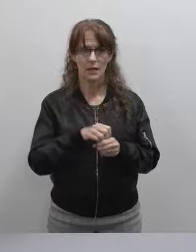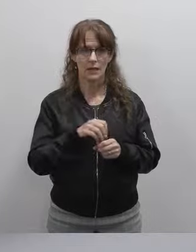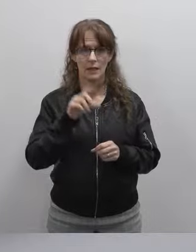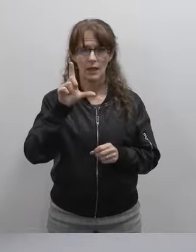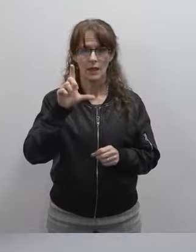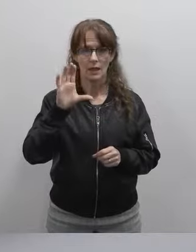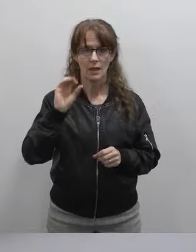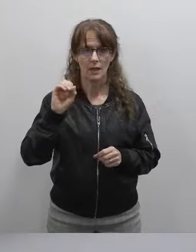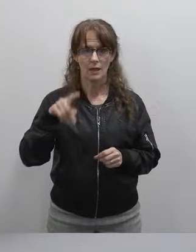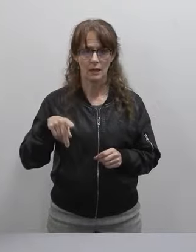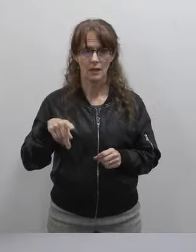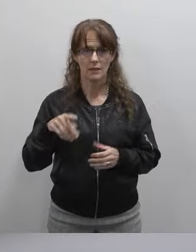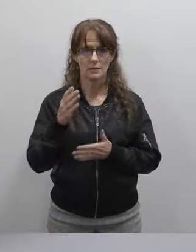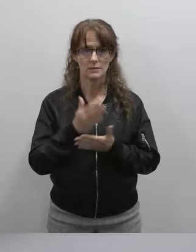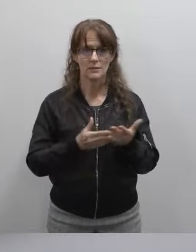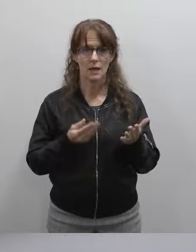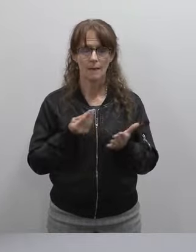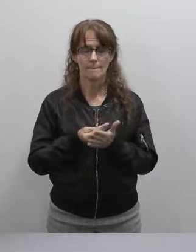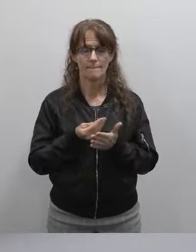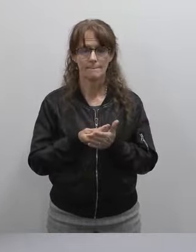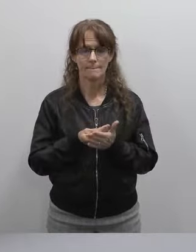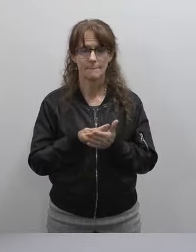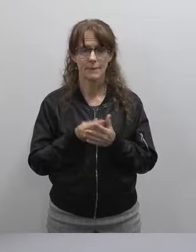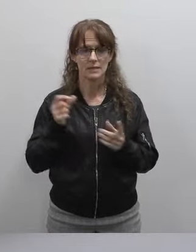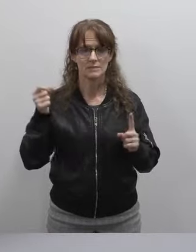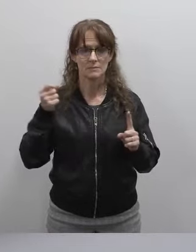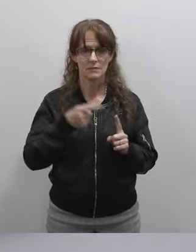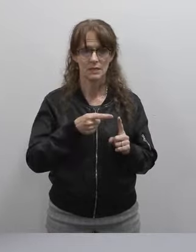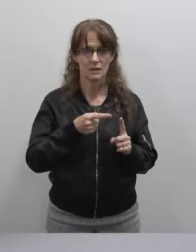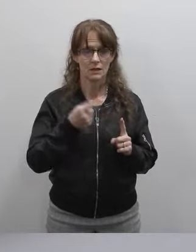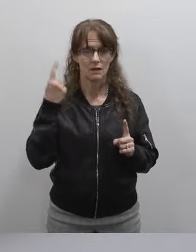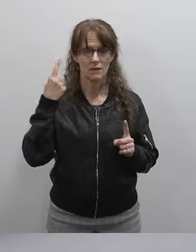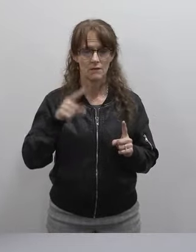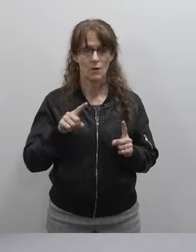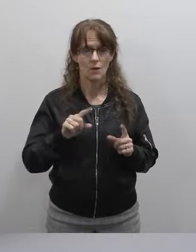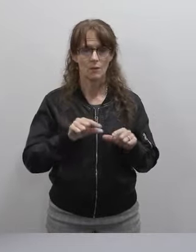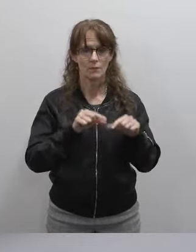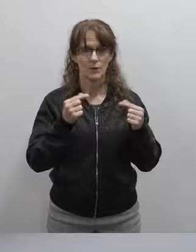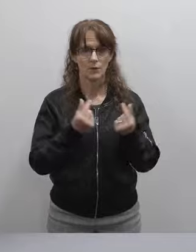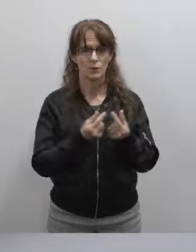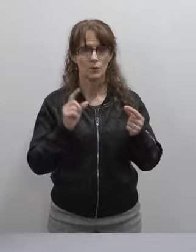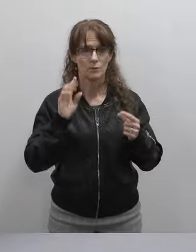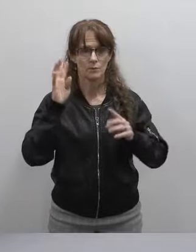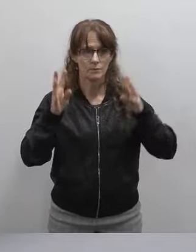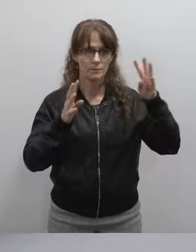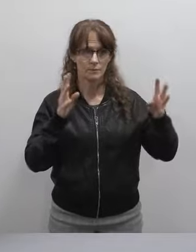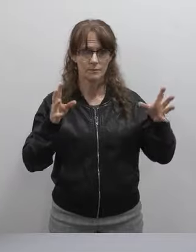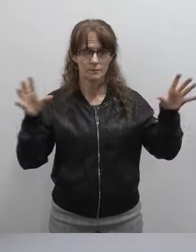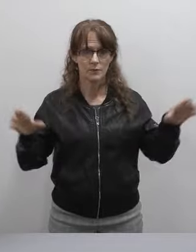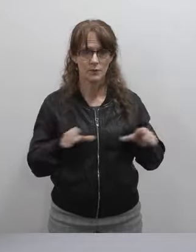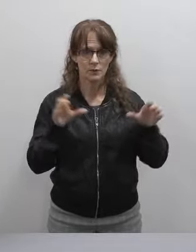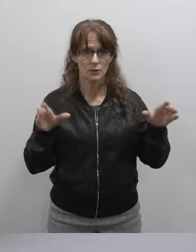to some seed money, specifically for a group to come together to do a few things,